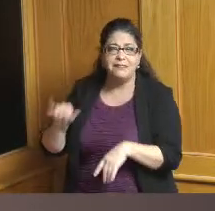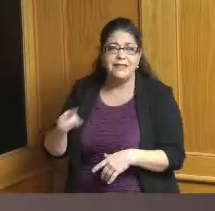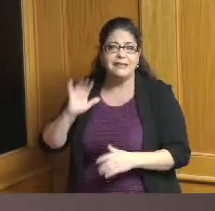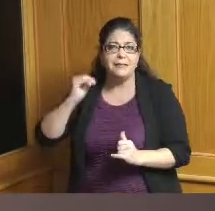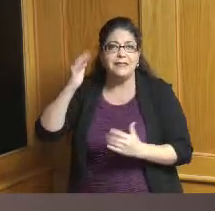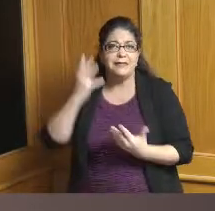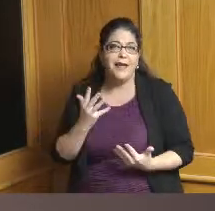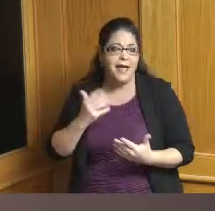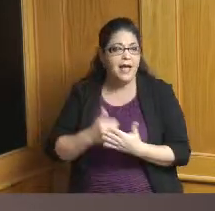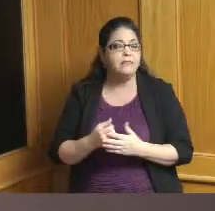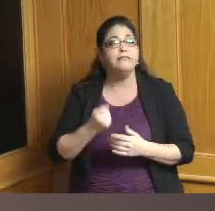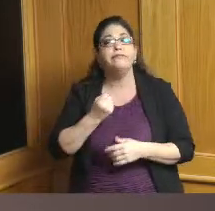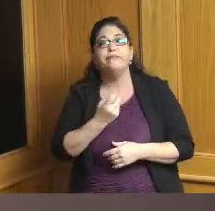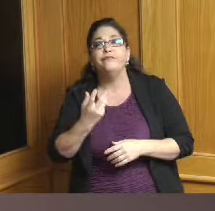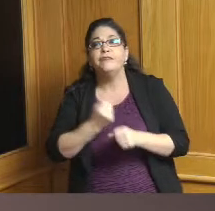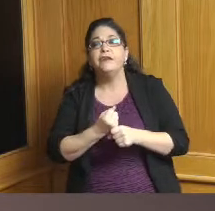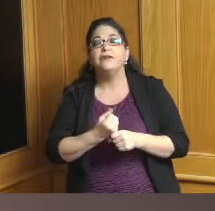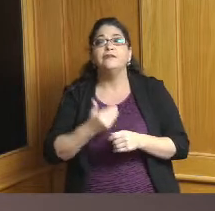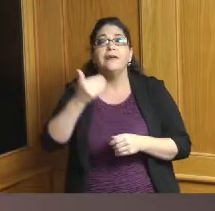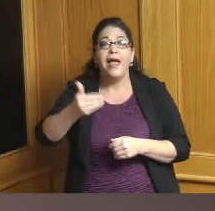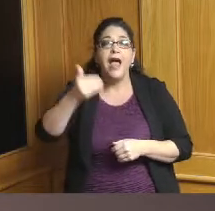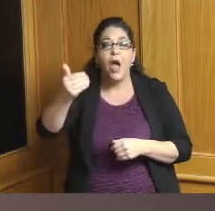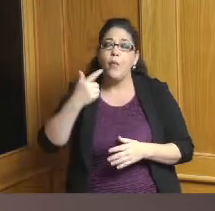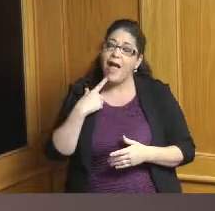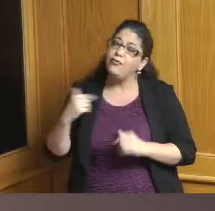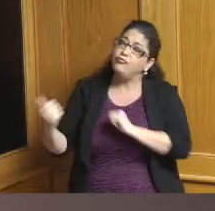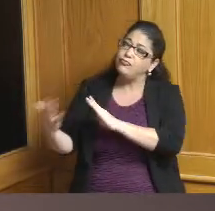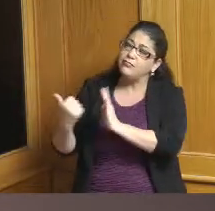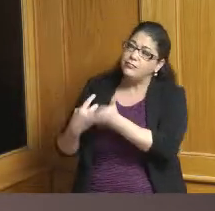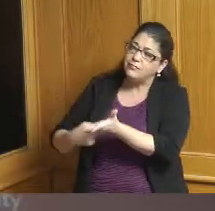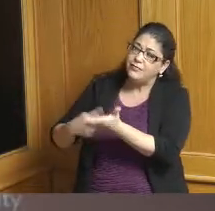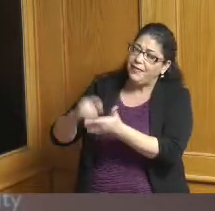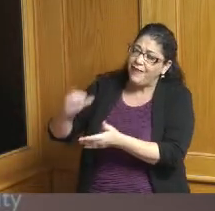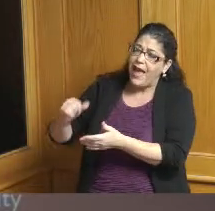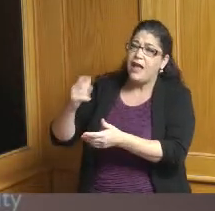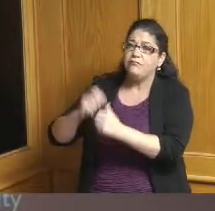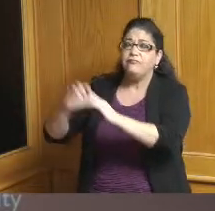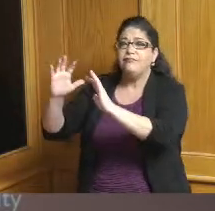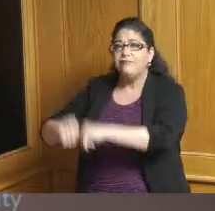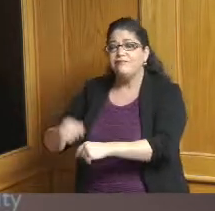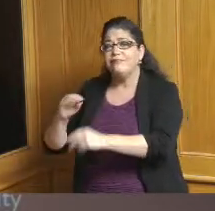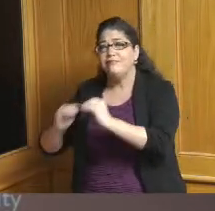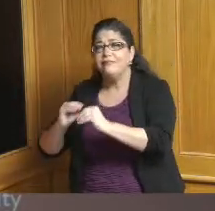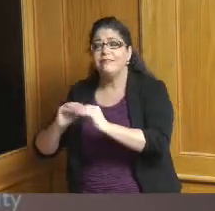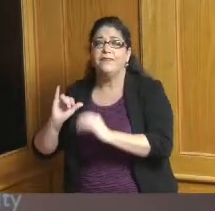several years about the the need to address those types of properties in the community our business